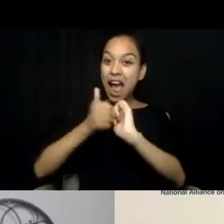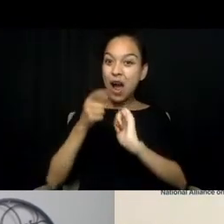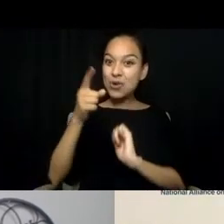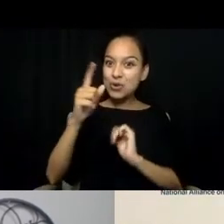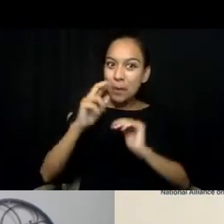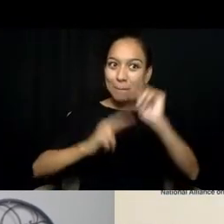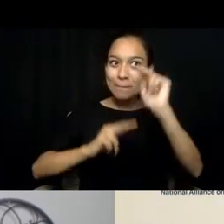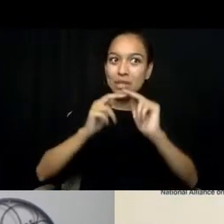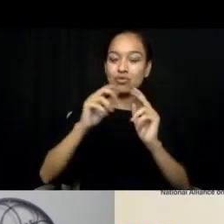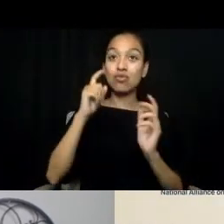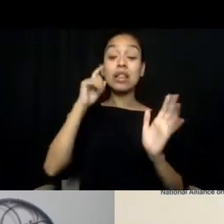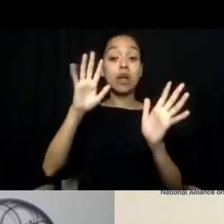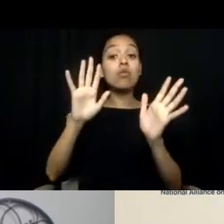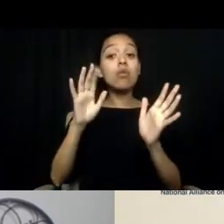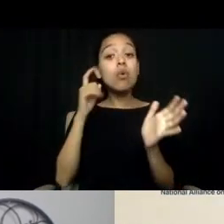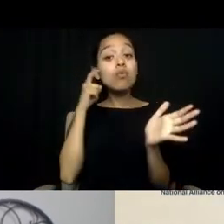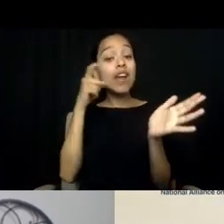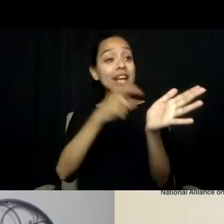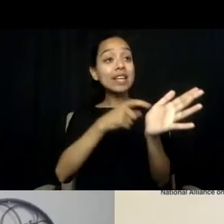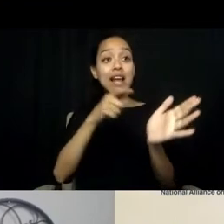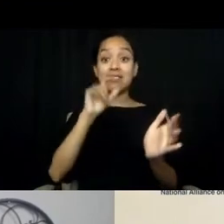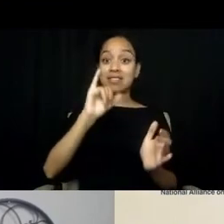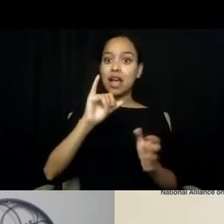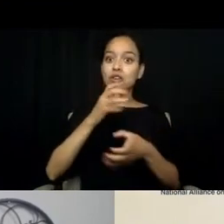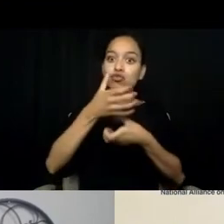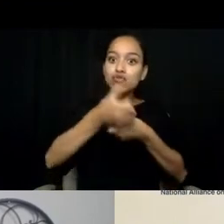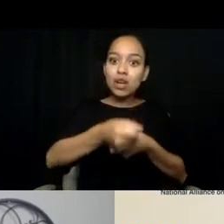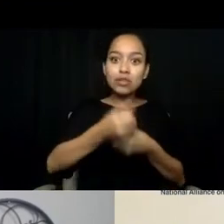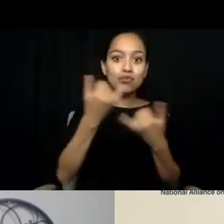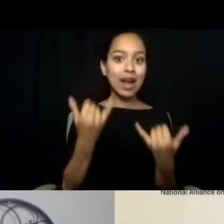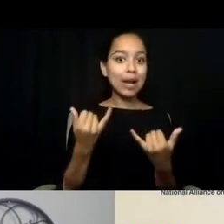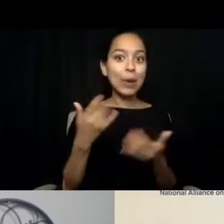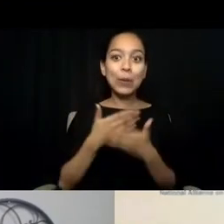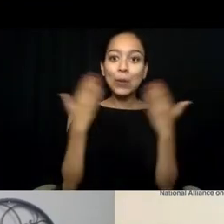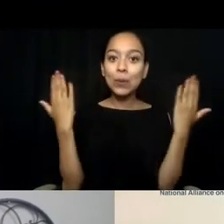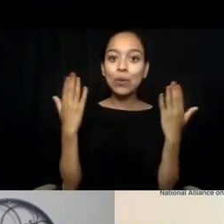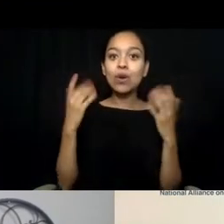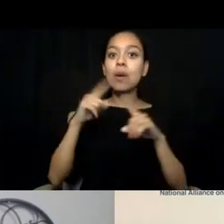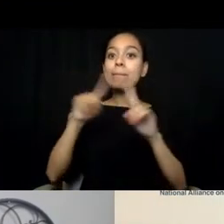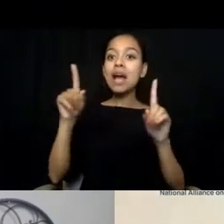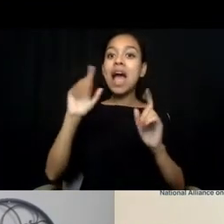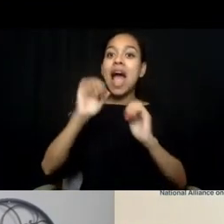"Hey, we have this number for you now that looks really different in in terms of the response."